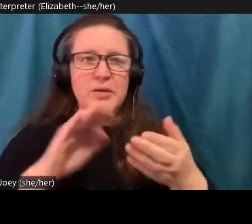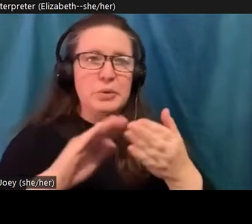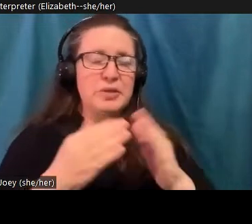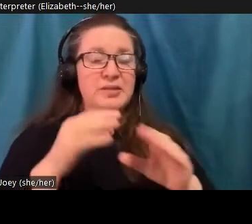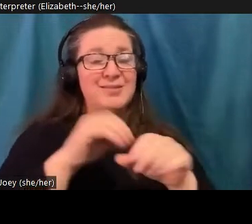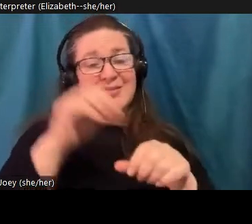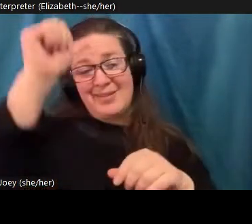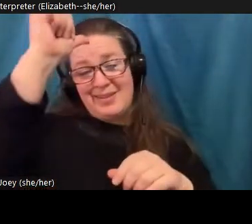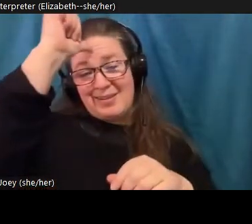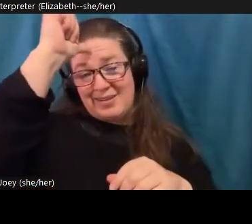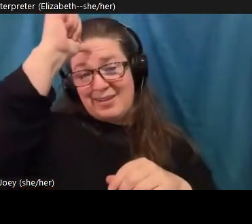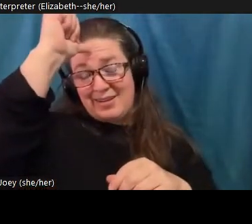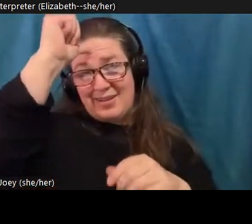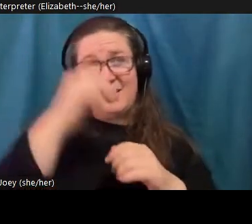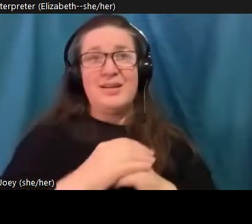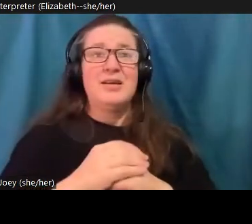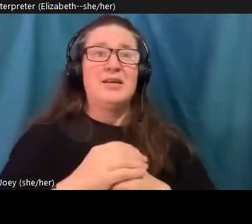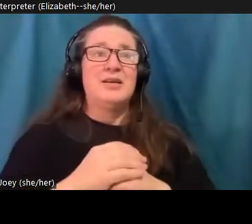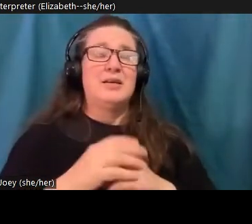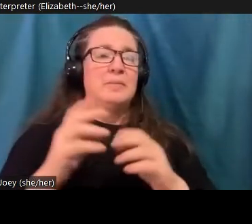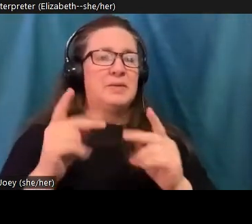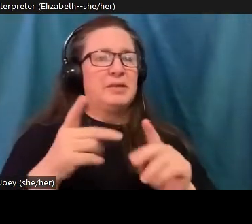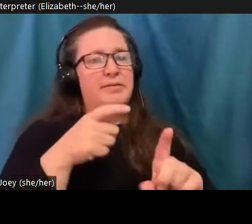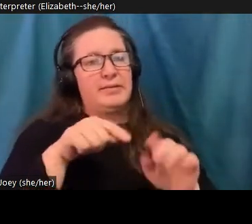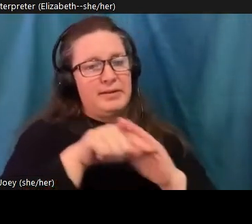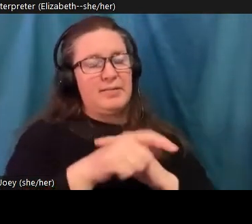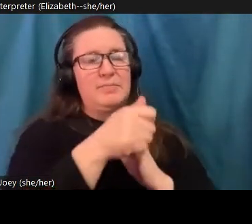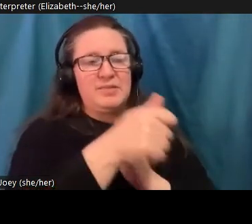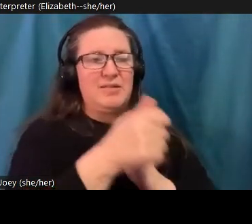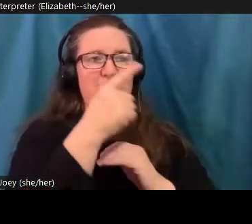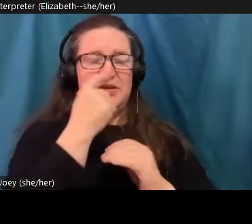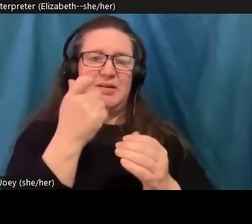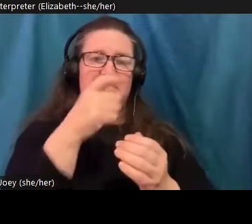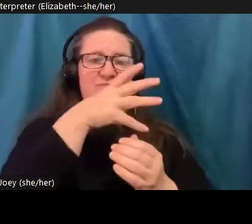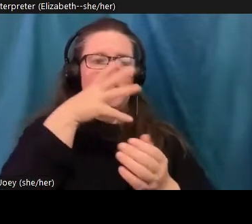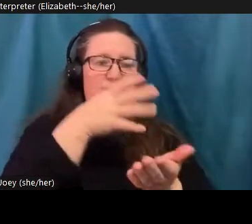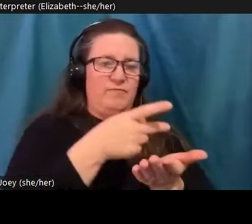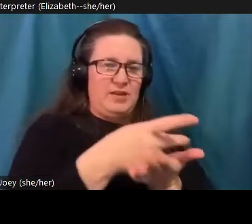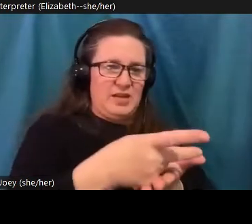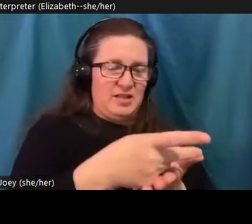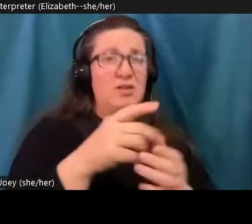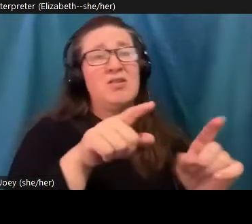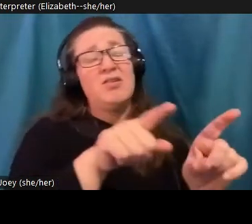growers are taking their lives because of failed crops, all the way to affluent countries like Australia, which had a spike in